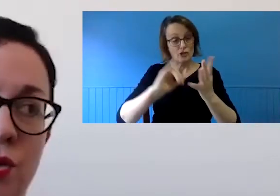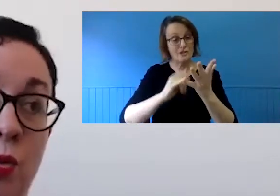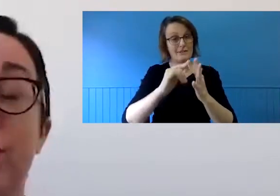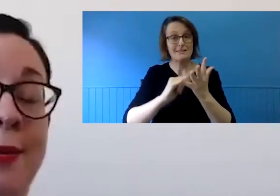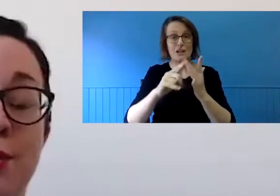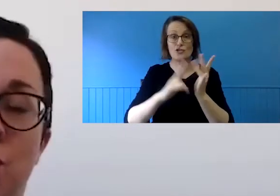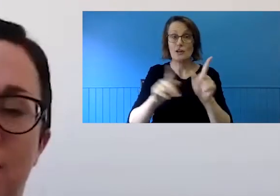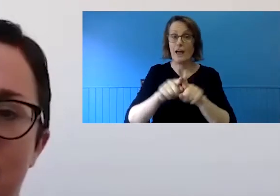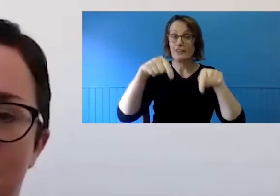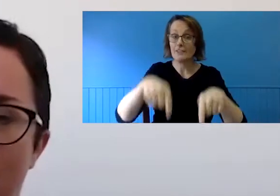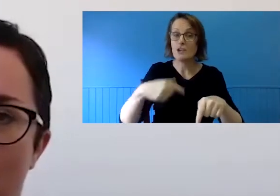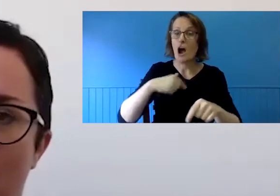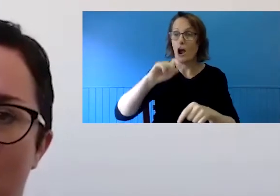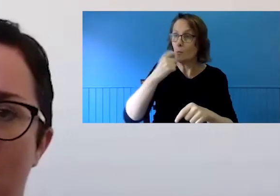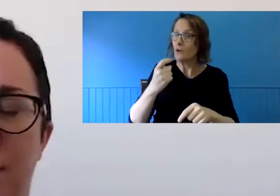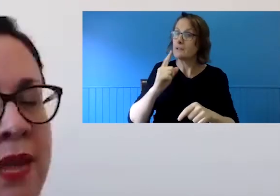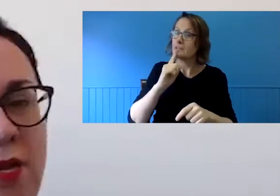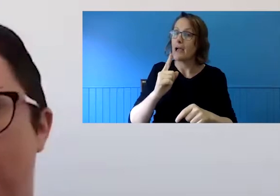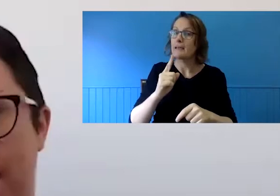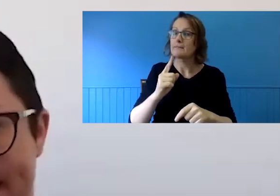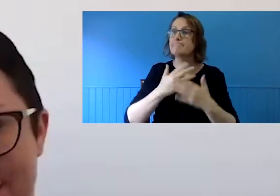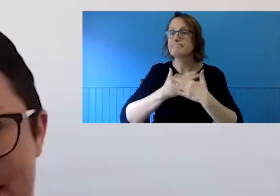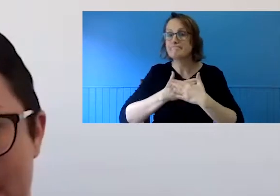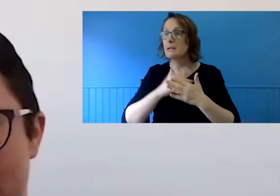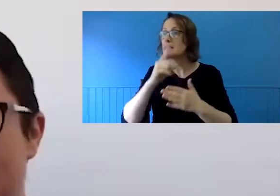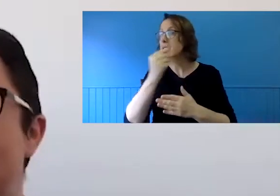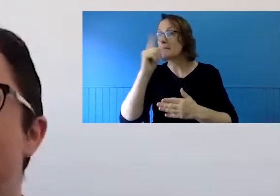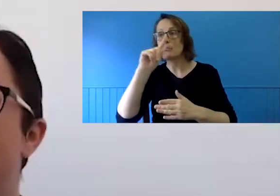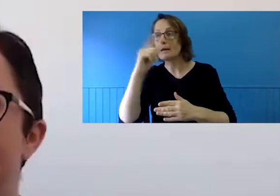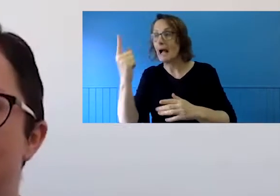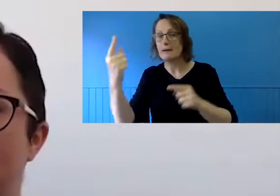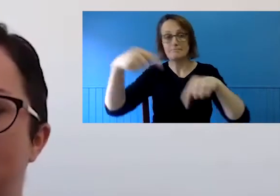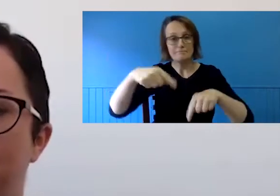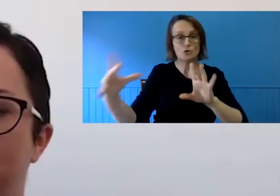weren't able to join us for health or access reasons. So it's actually